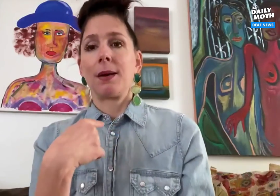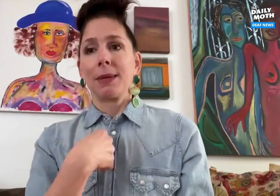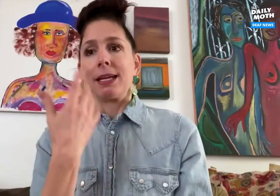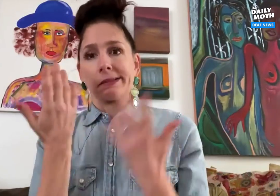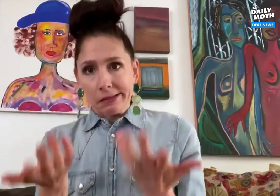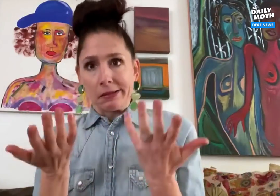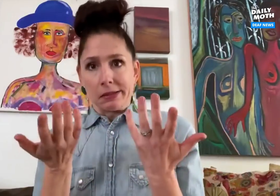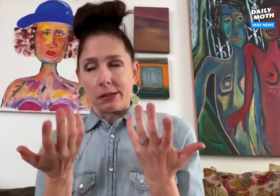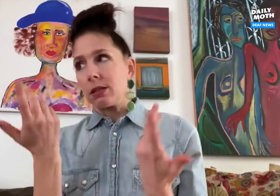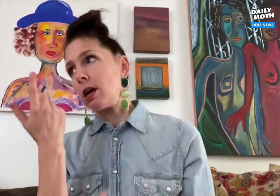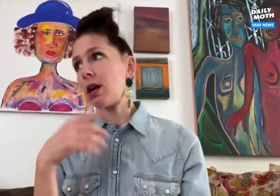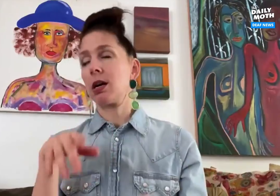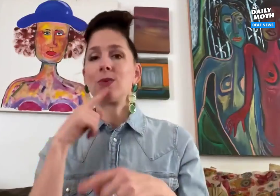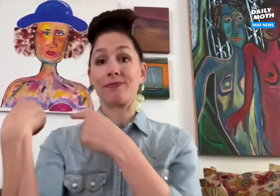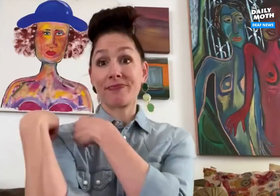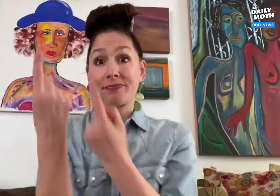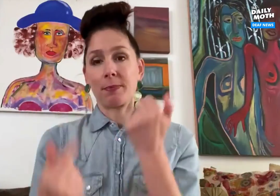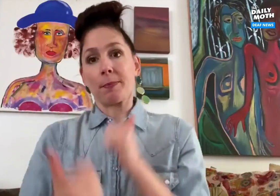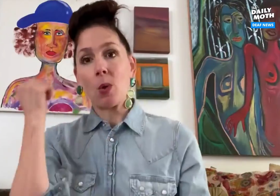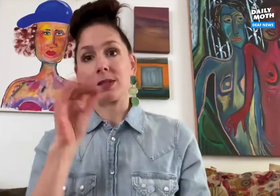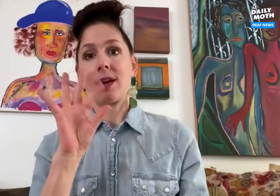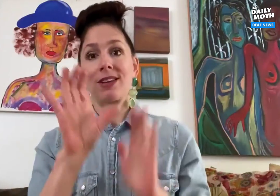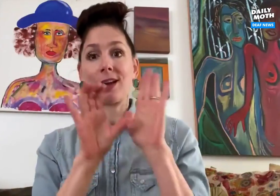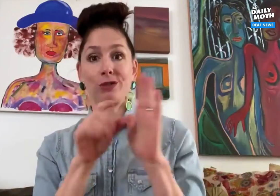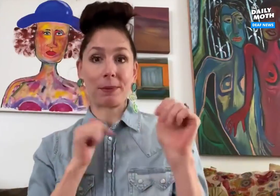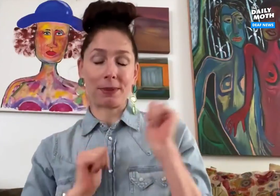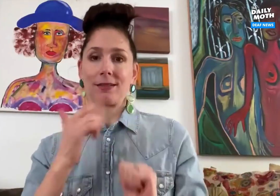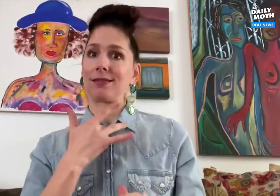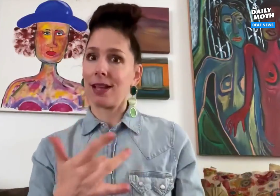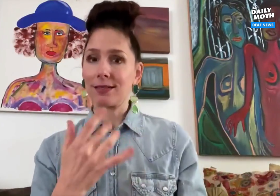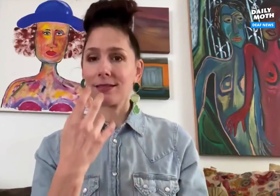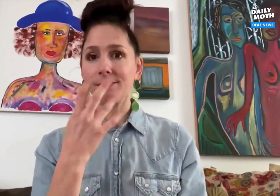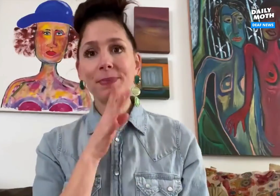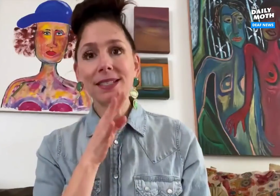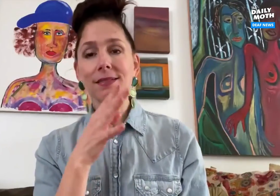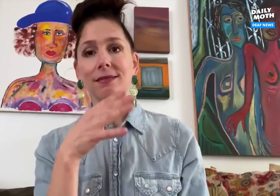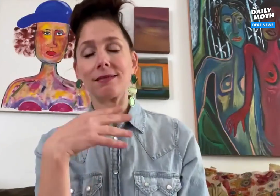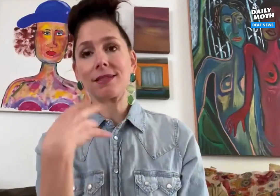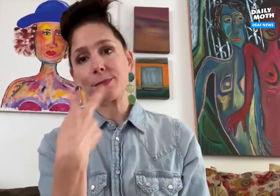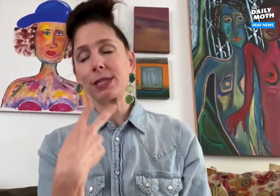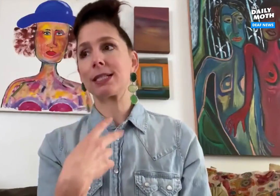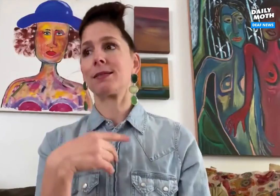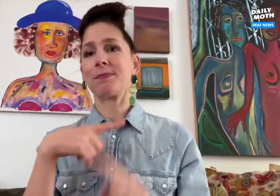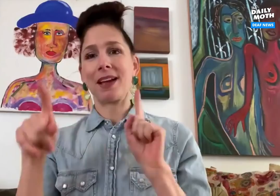Well, consider that most of the characters that I took on would speak and lipread.